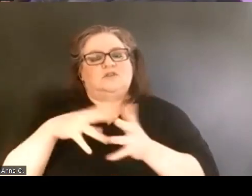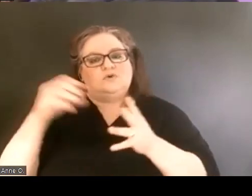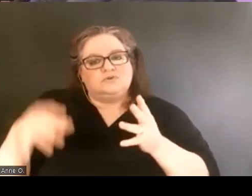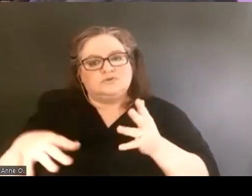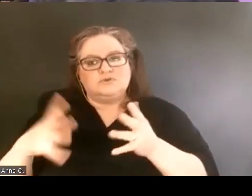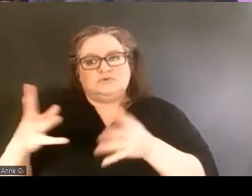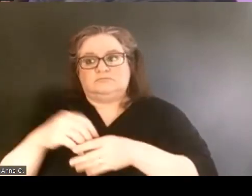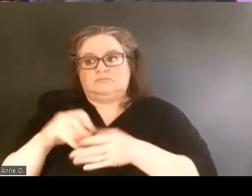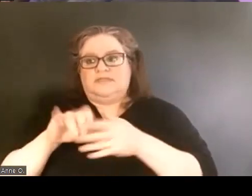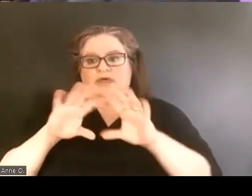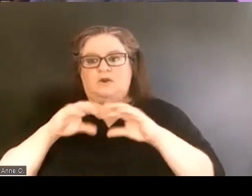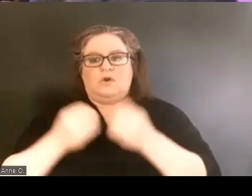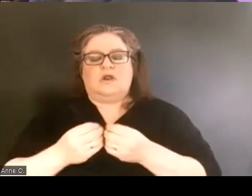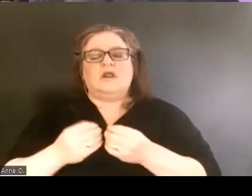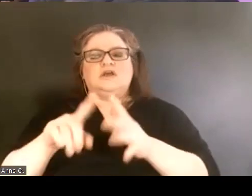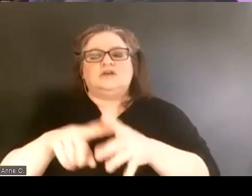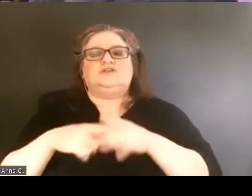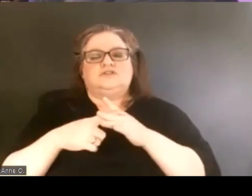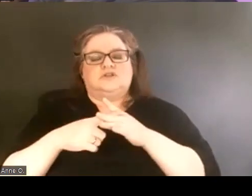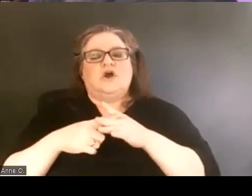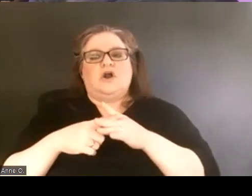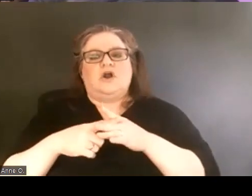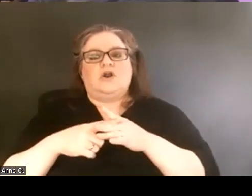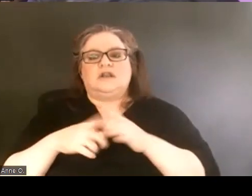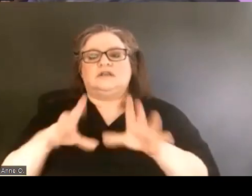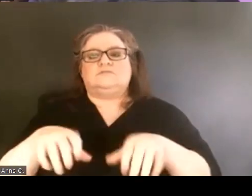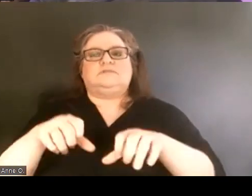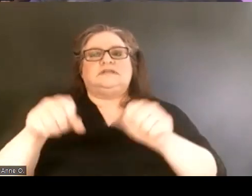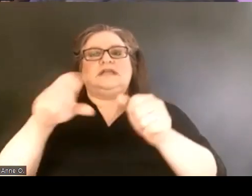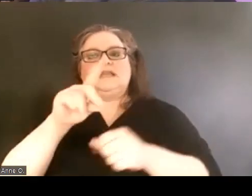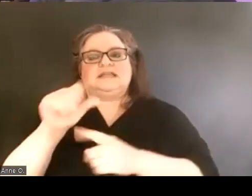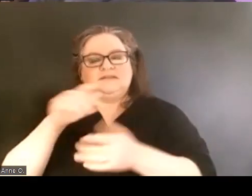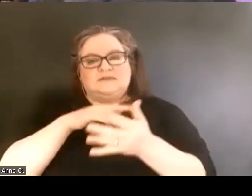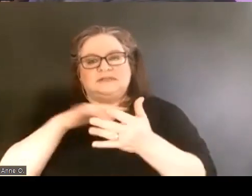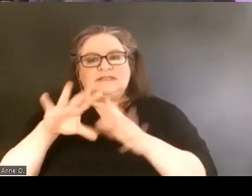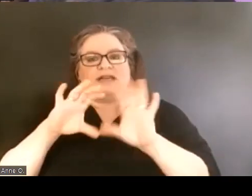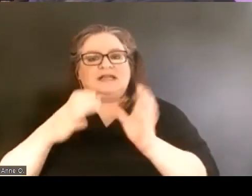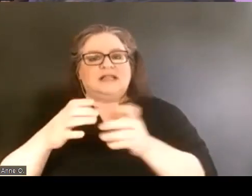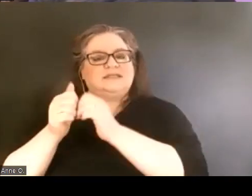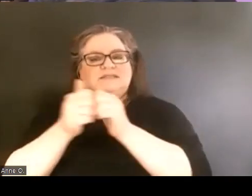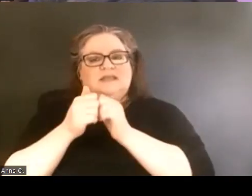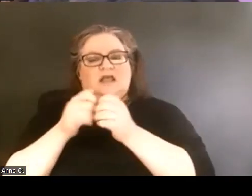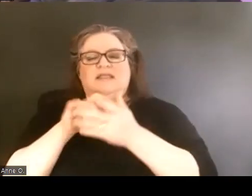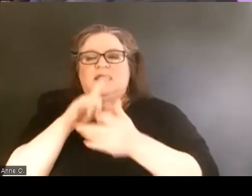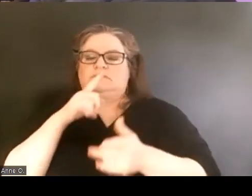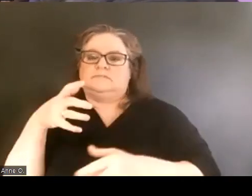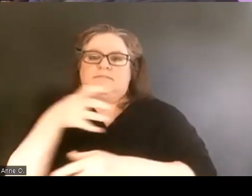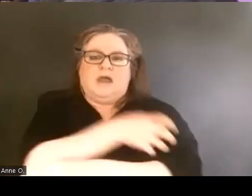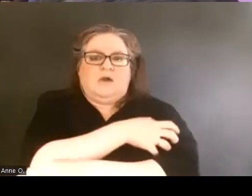started to take the disability studies classes together. And that was a really powerful moment